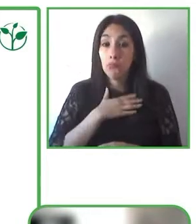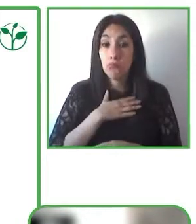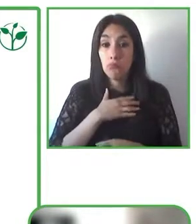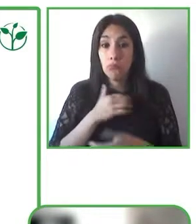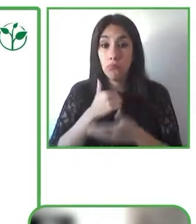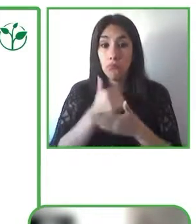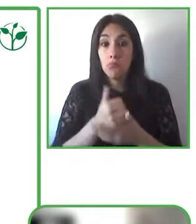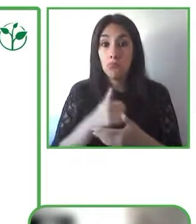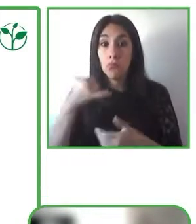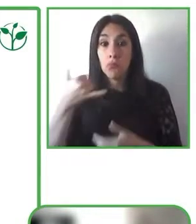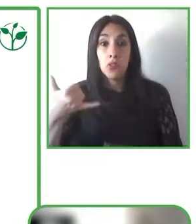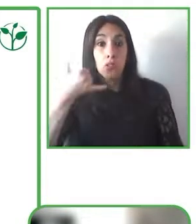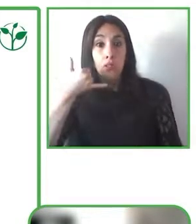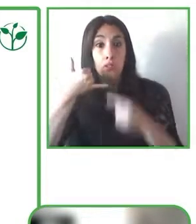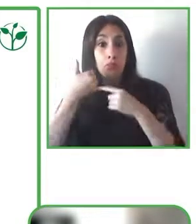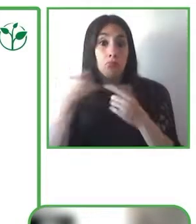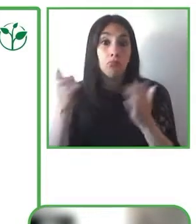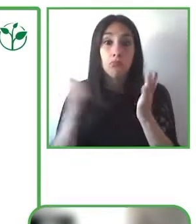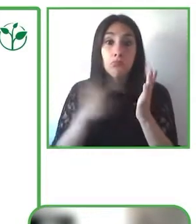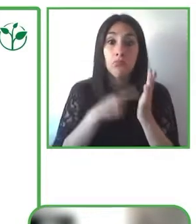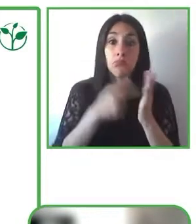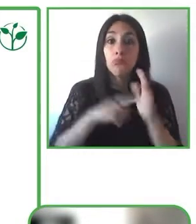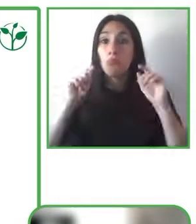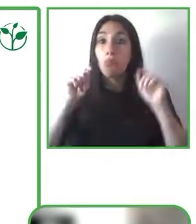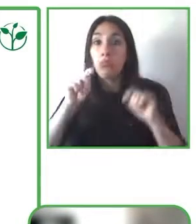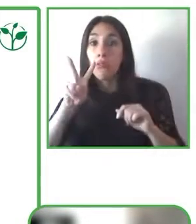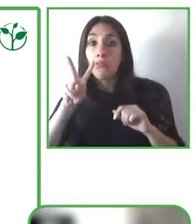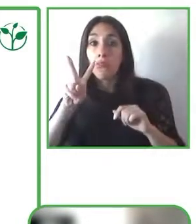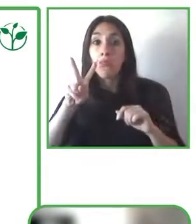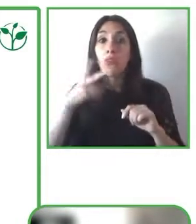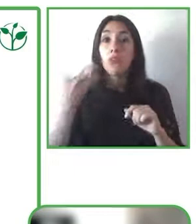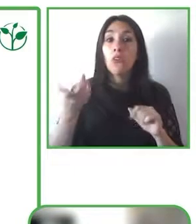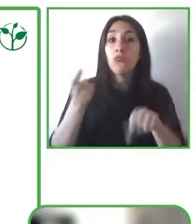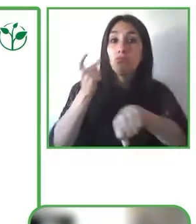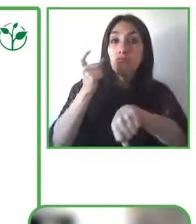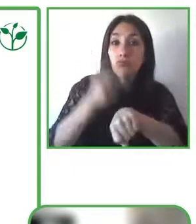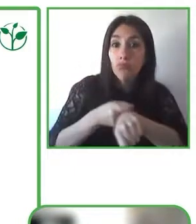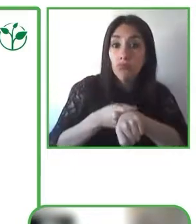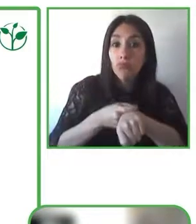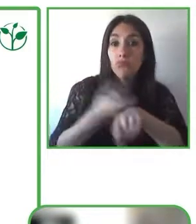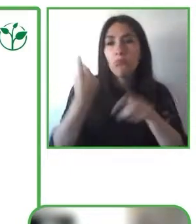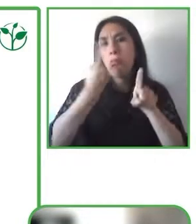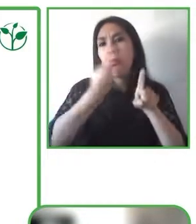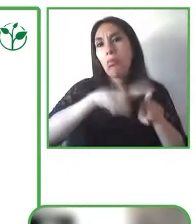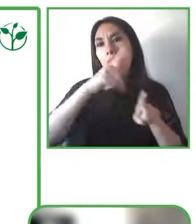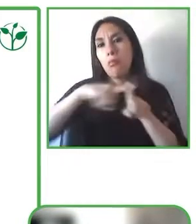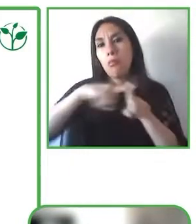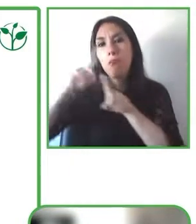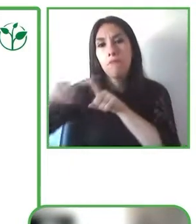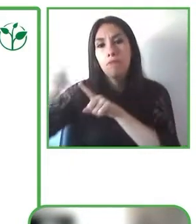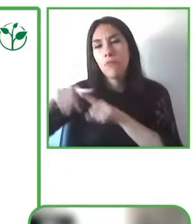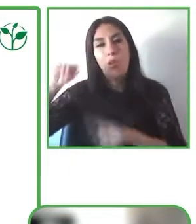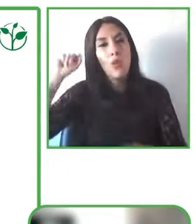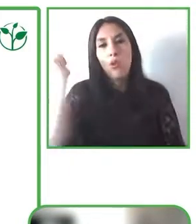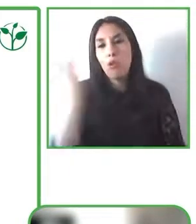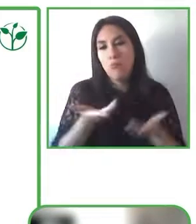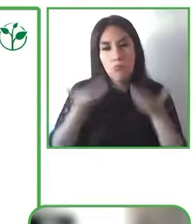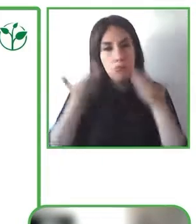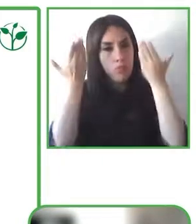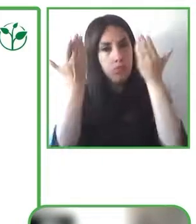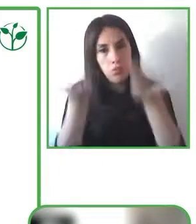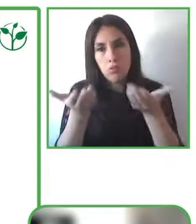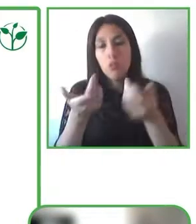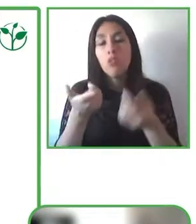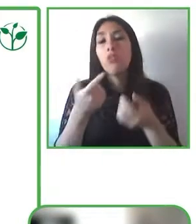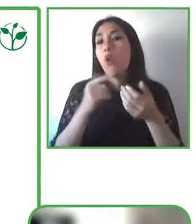so, it is very much about real time information for the benefit of all users it also provides